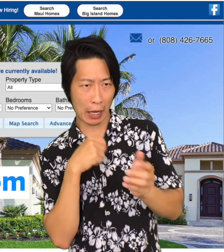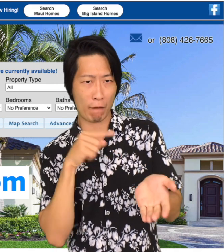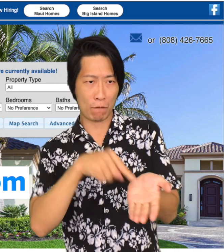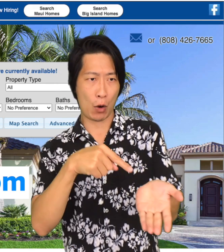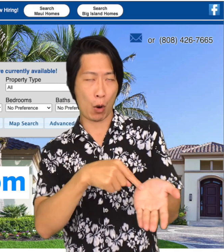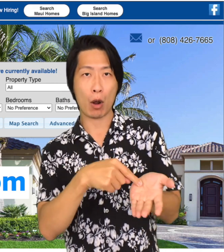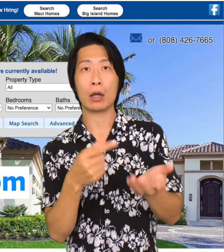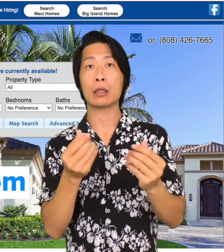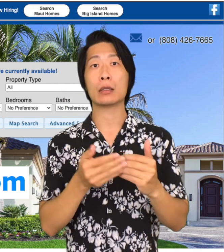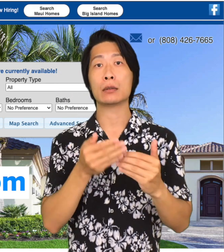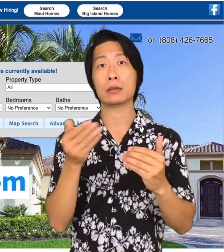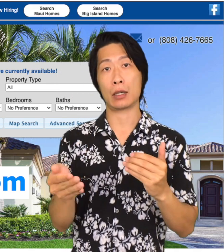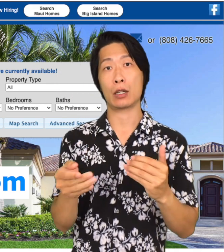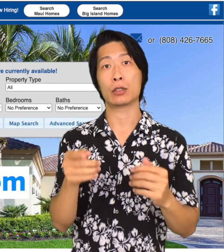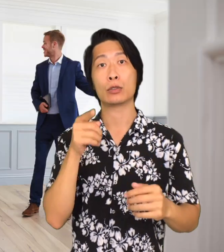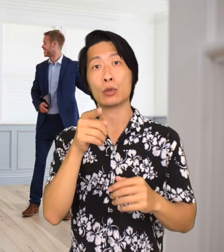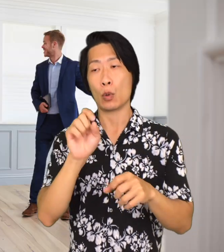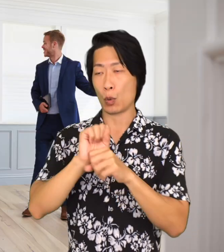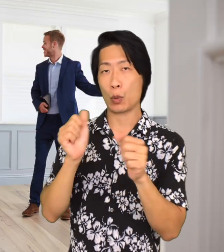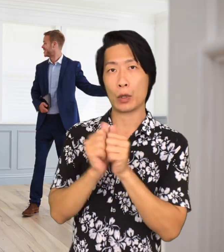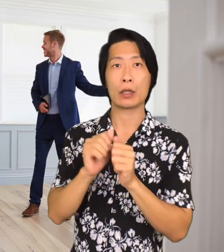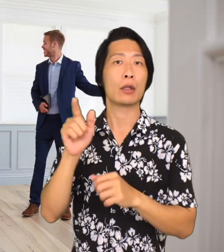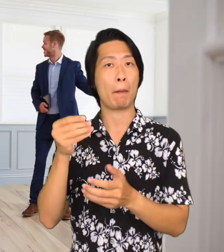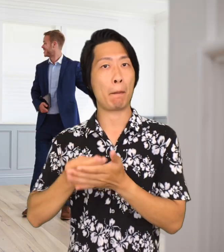The next step is to work with your Buyer's agent.